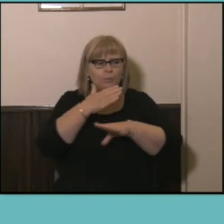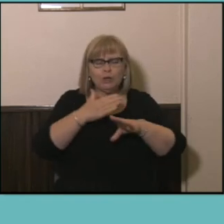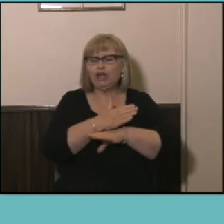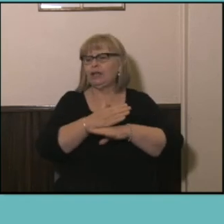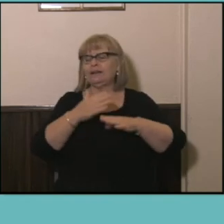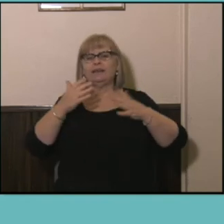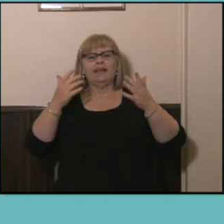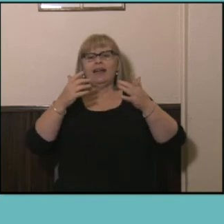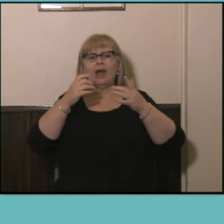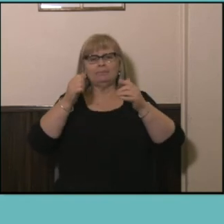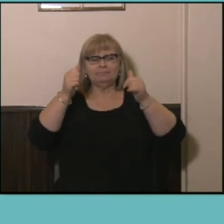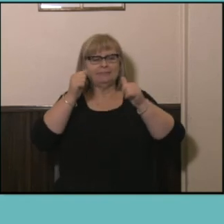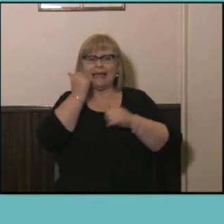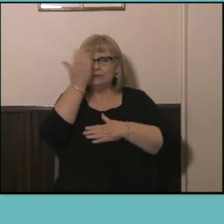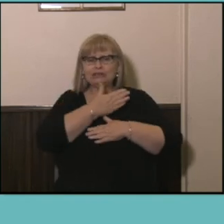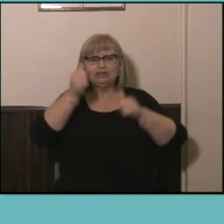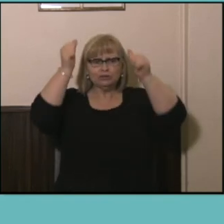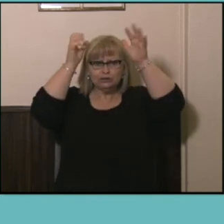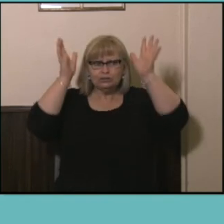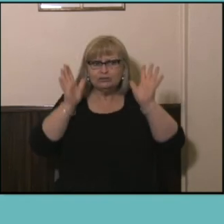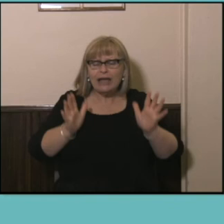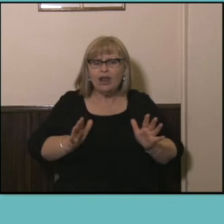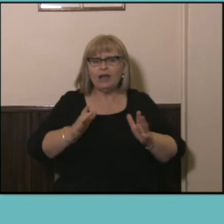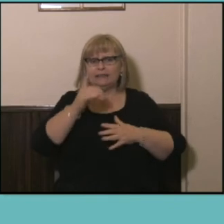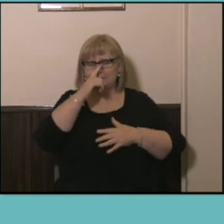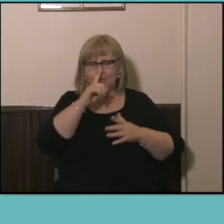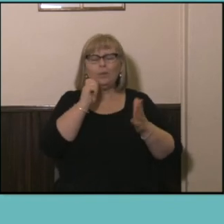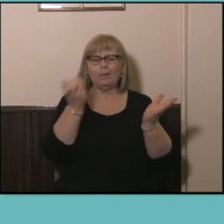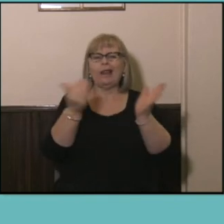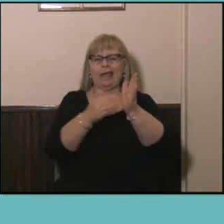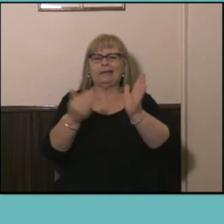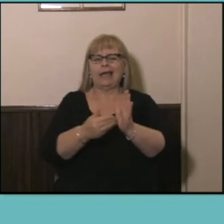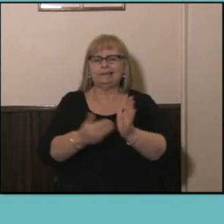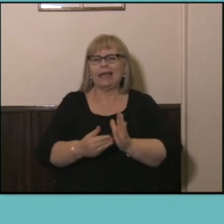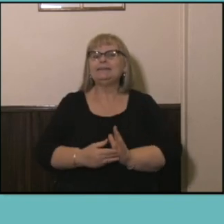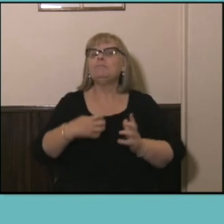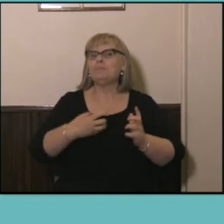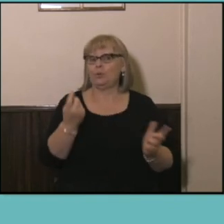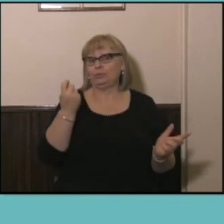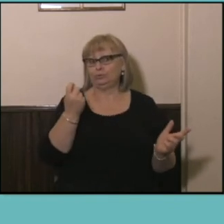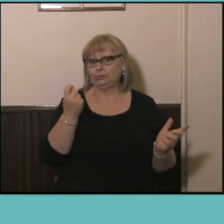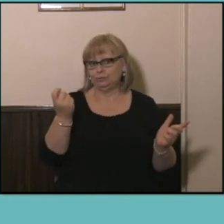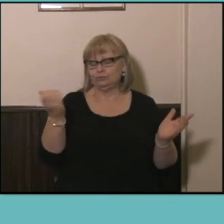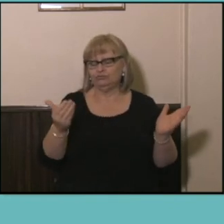Strait Islander population and we'll be adding more of those over the the coming months.